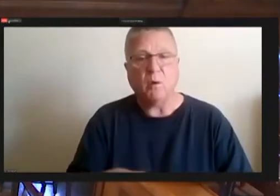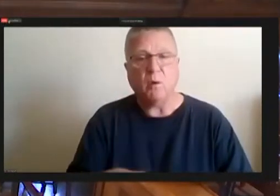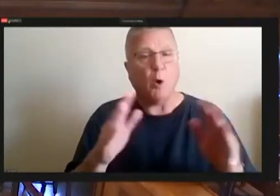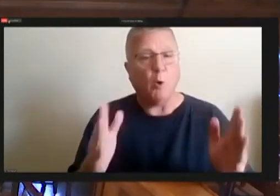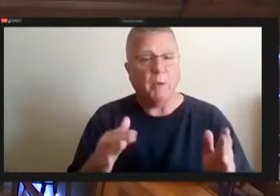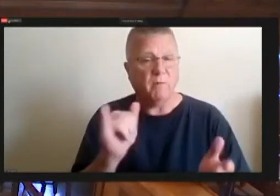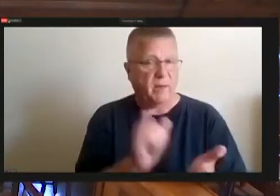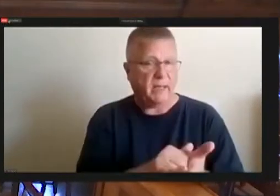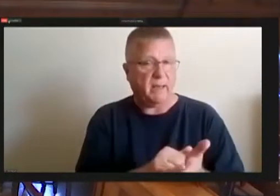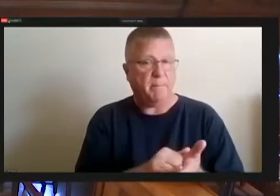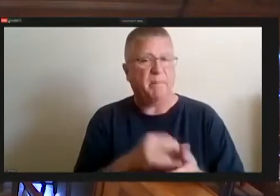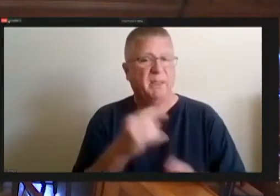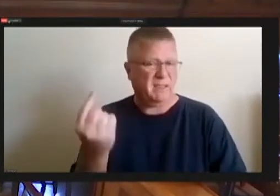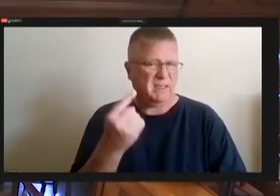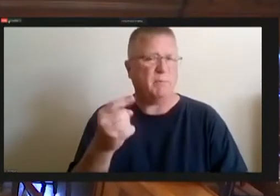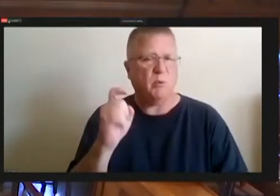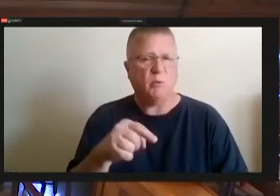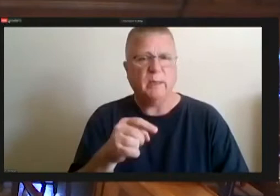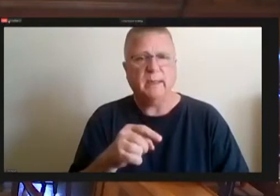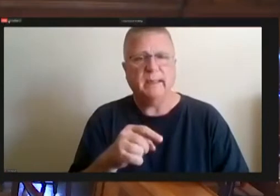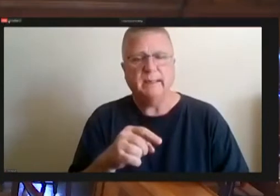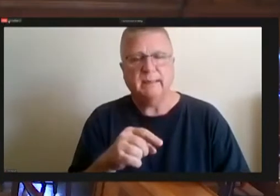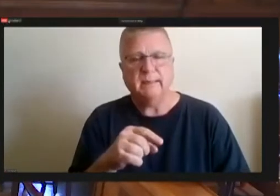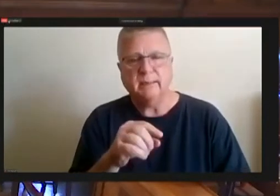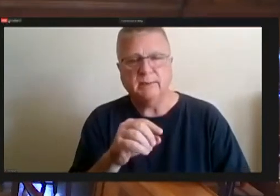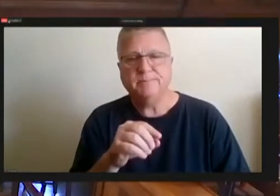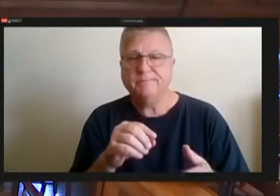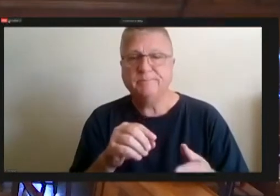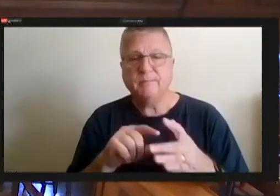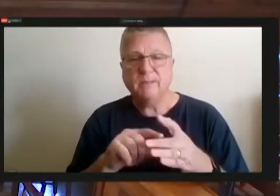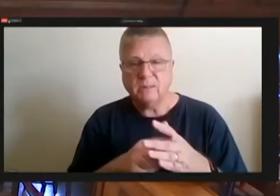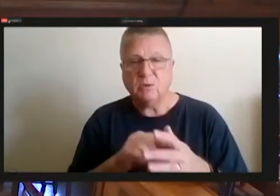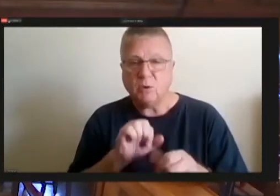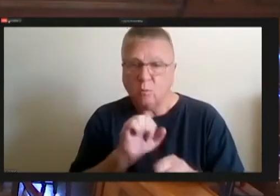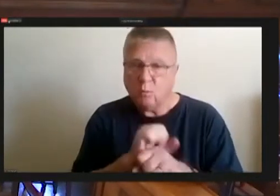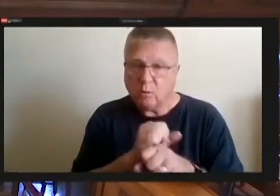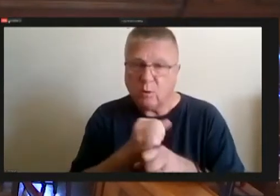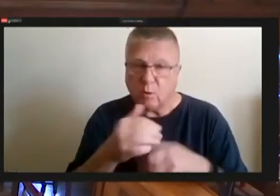need to put on radar because the MS is going to be a couple years behind getting new ambulances